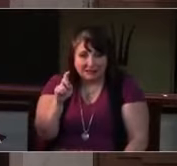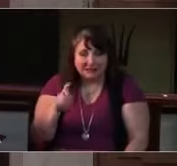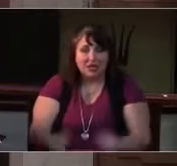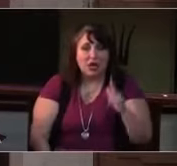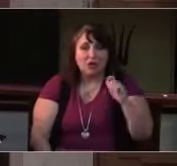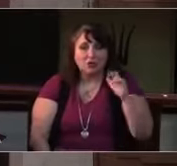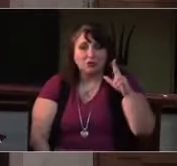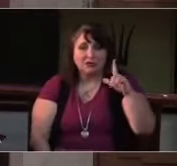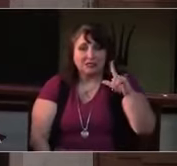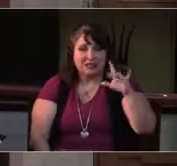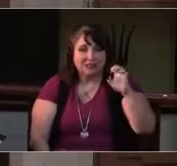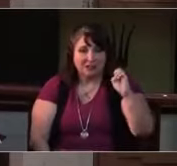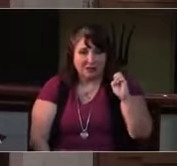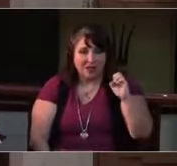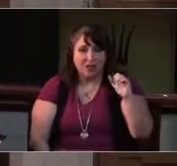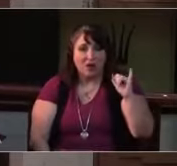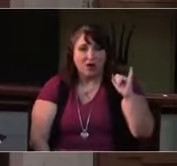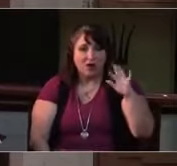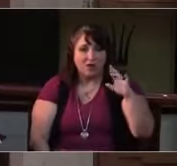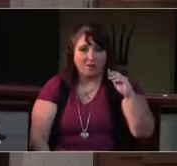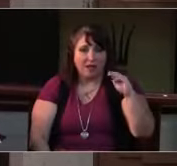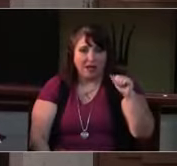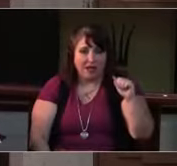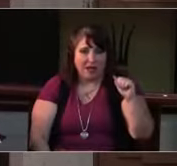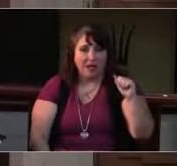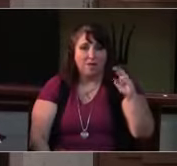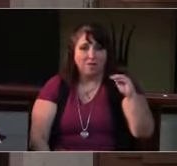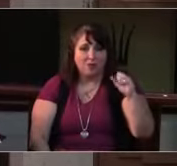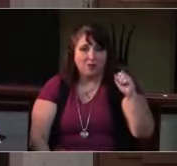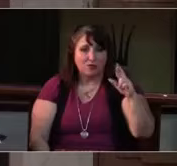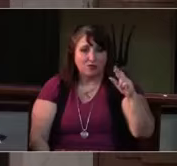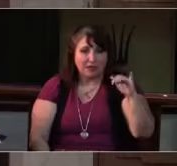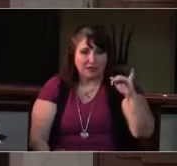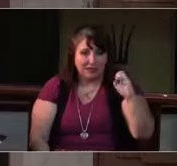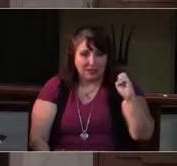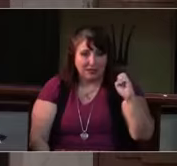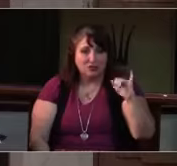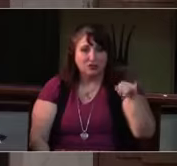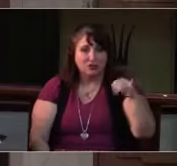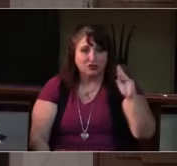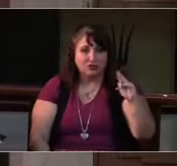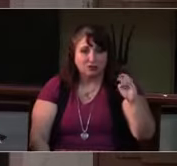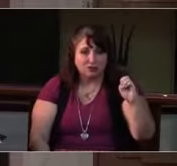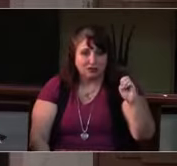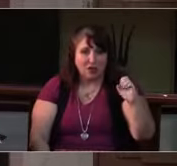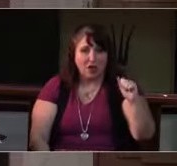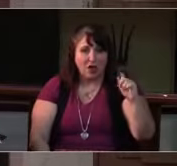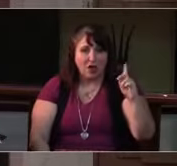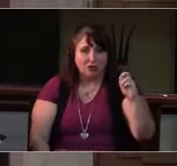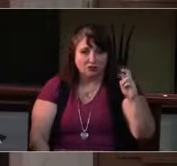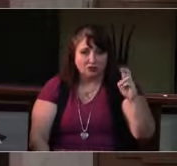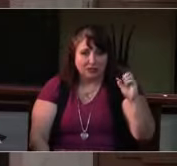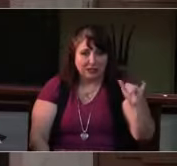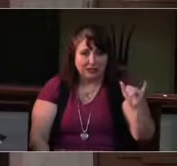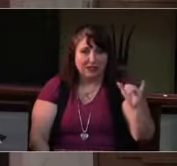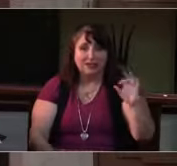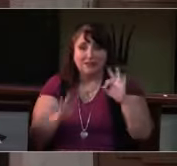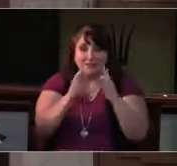Judy, Charlotte, Nancy, Novi Rae, Sue, Ron,